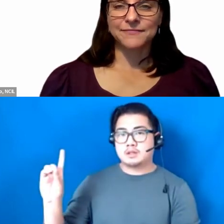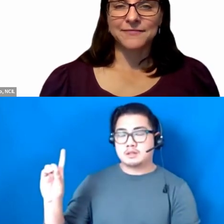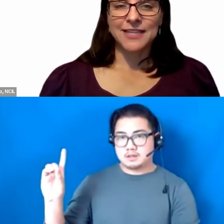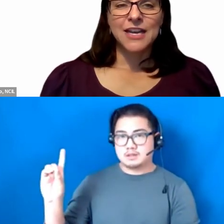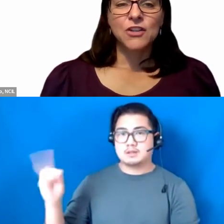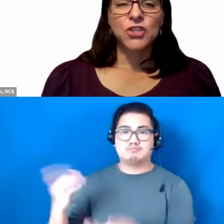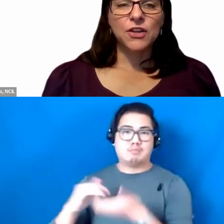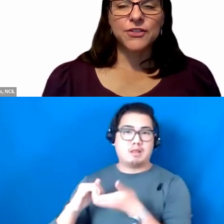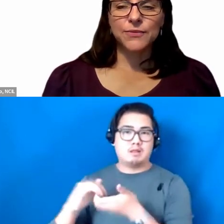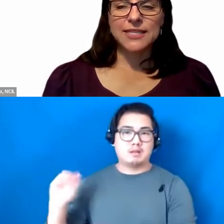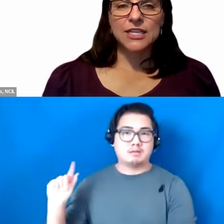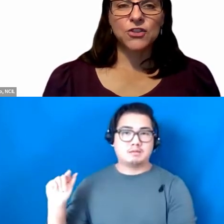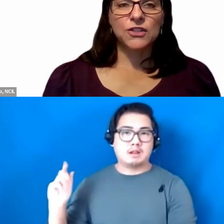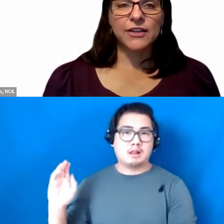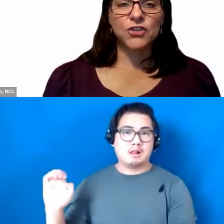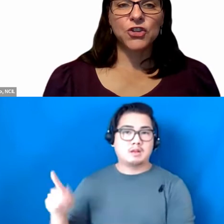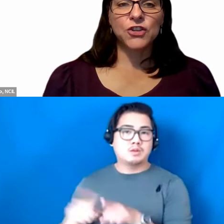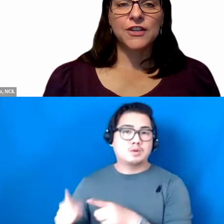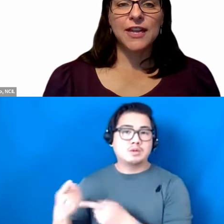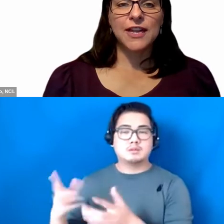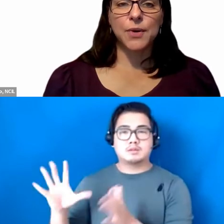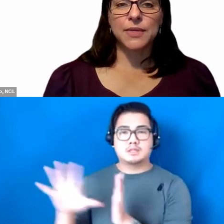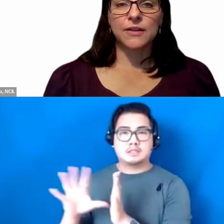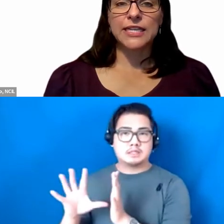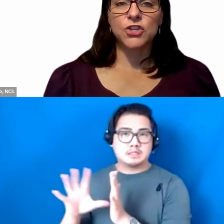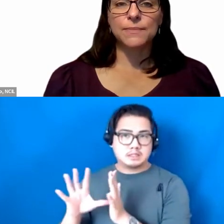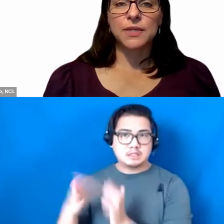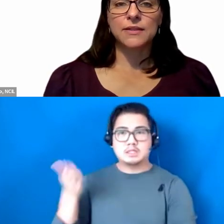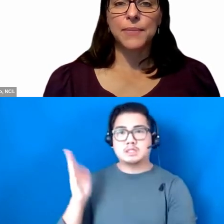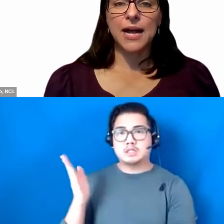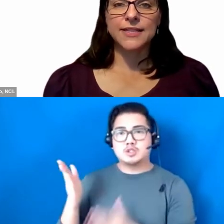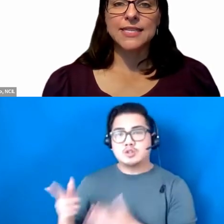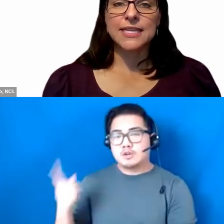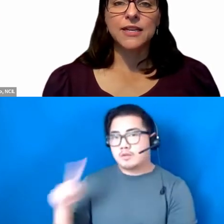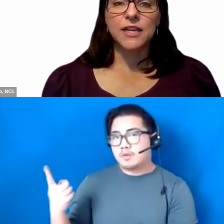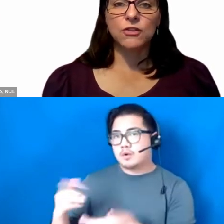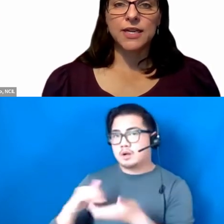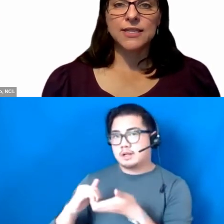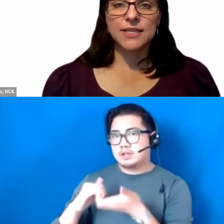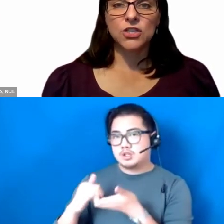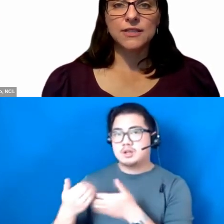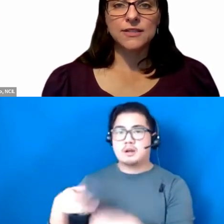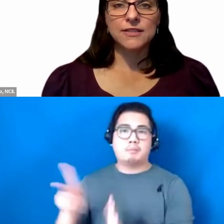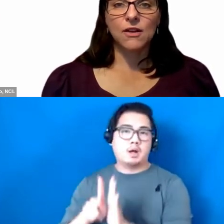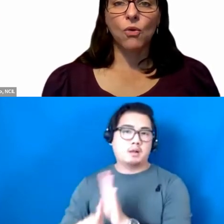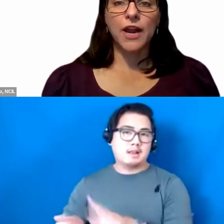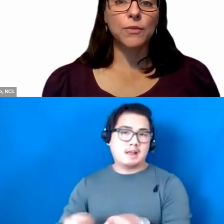She is also a Senior Lecturer in the Department of Leadership, Policy, and Organizations or